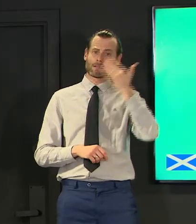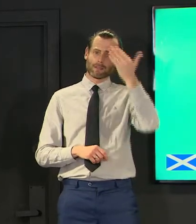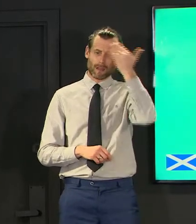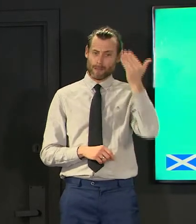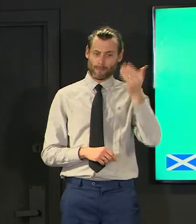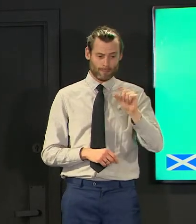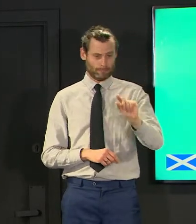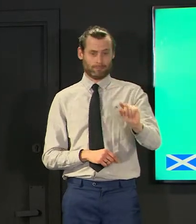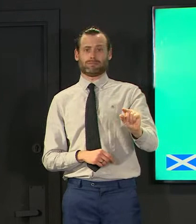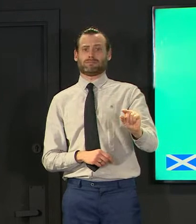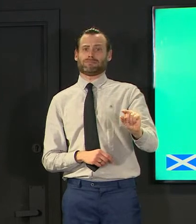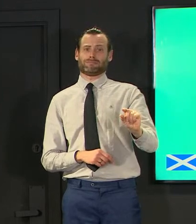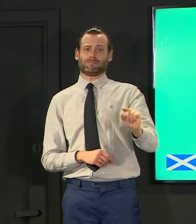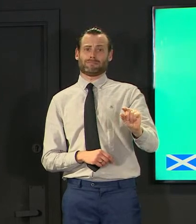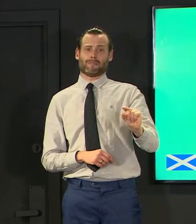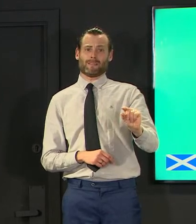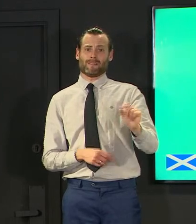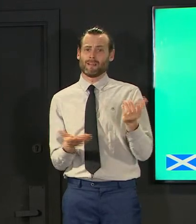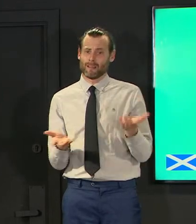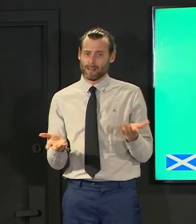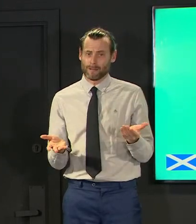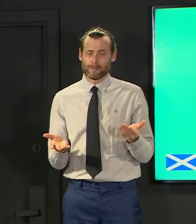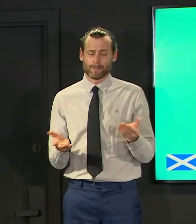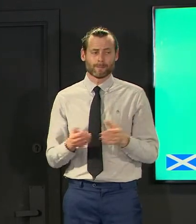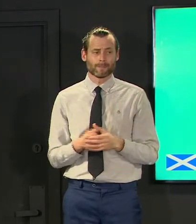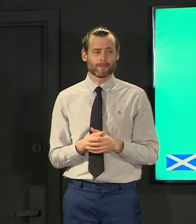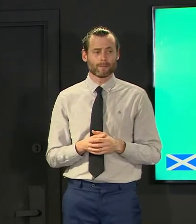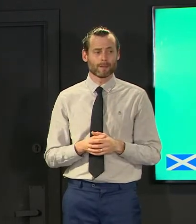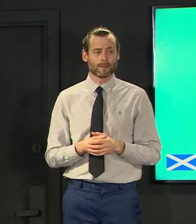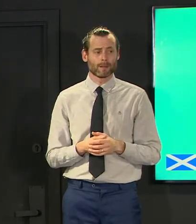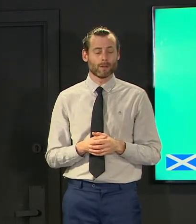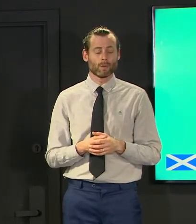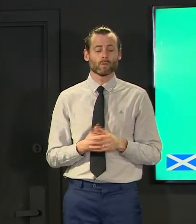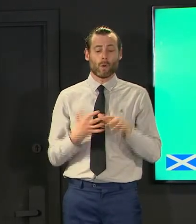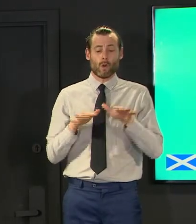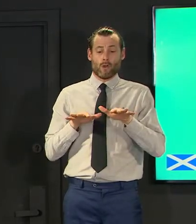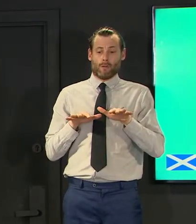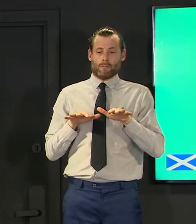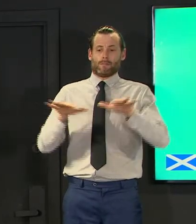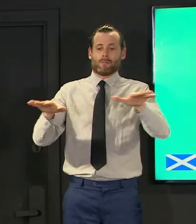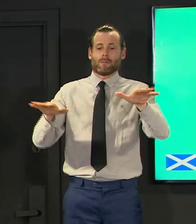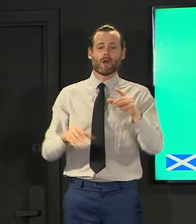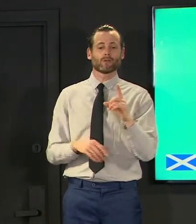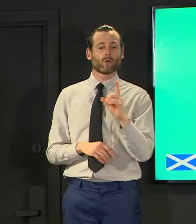get to very low numbers the the prevalence per hundred thousand which is what i was talking about